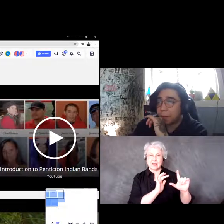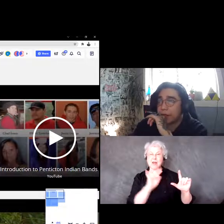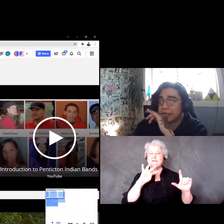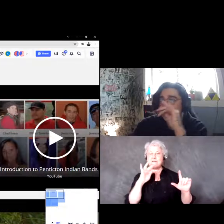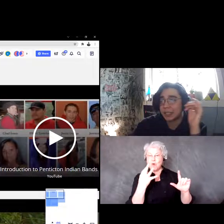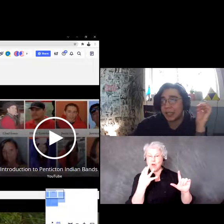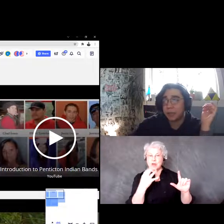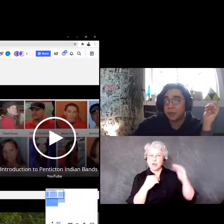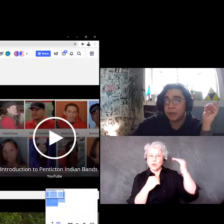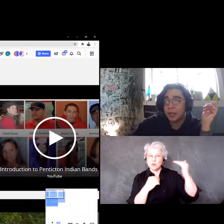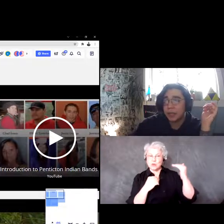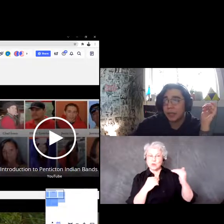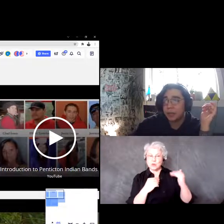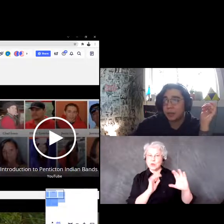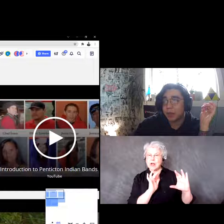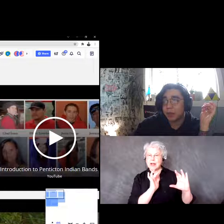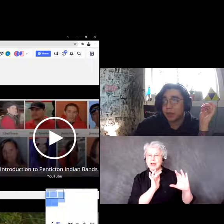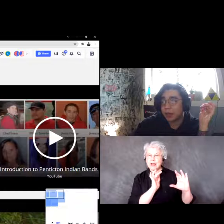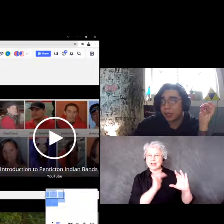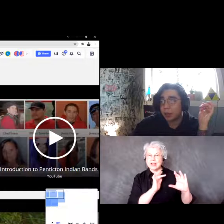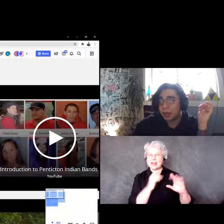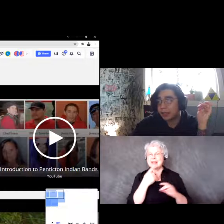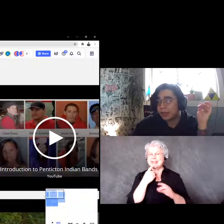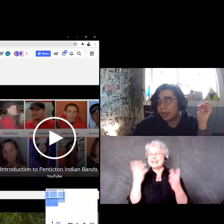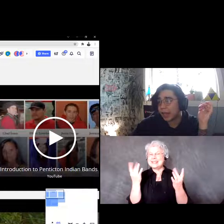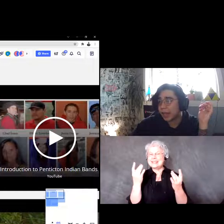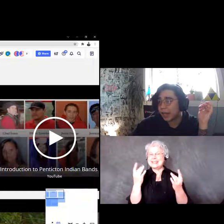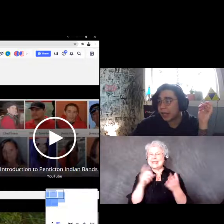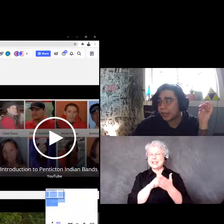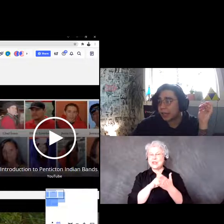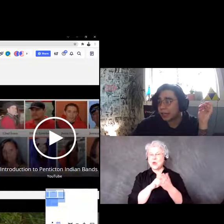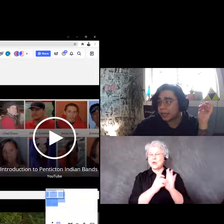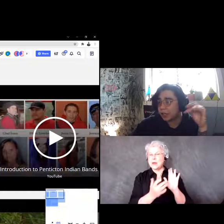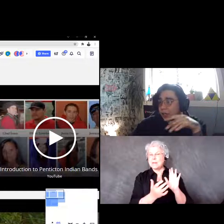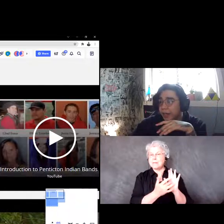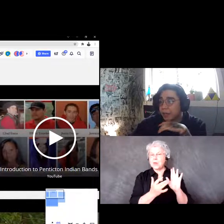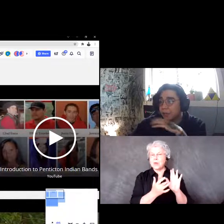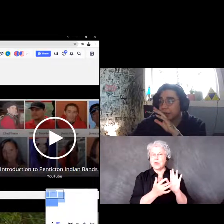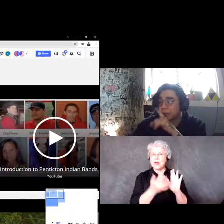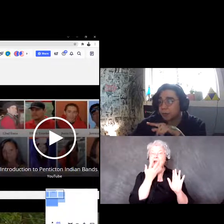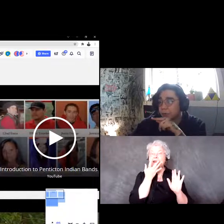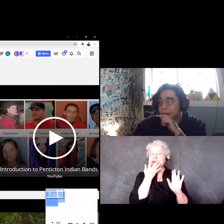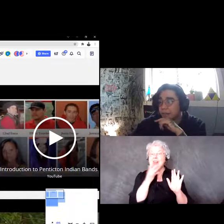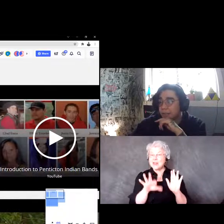that says a sticky note, you can pick what color you want it, and drag it over to where it